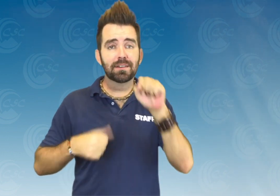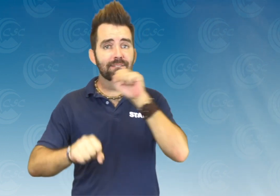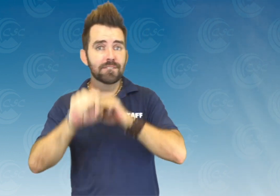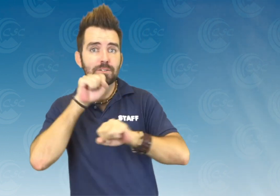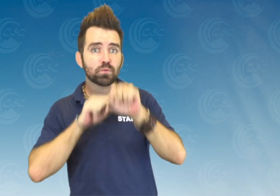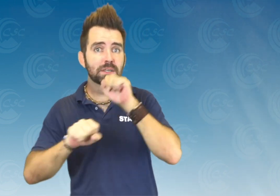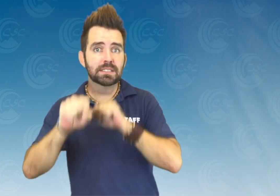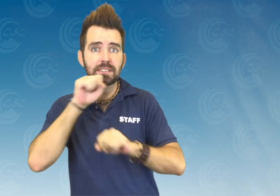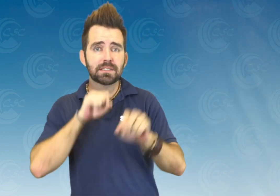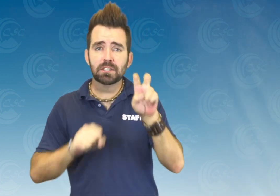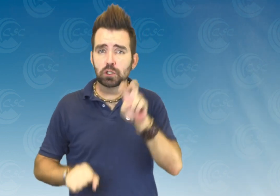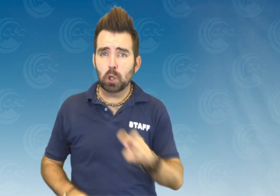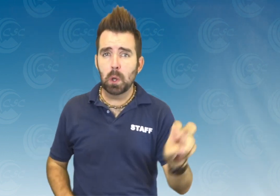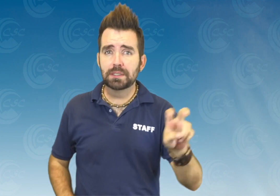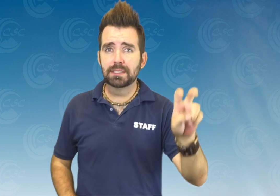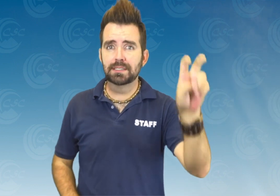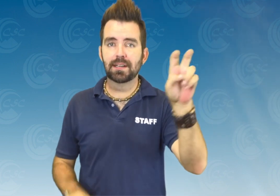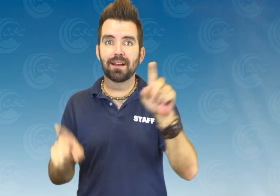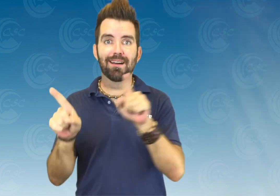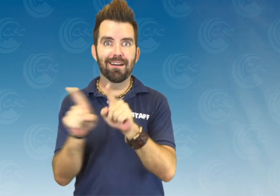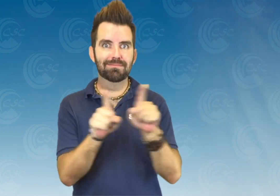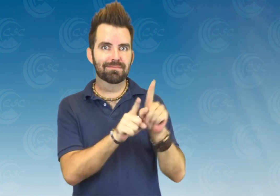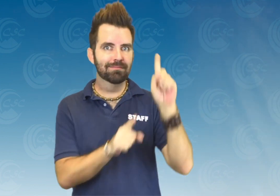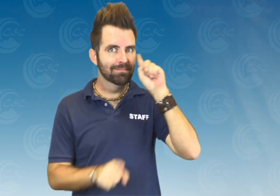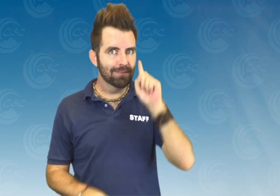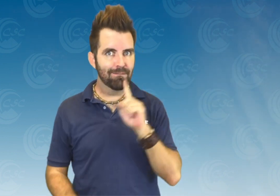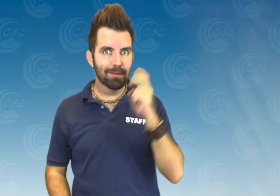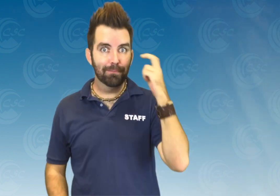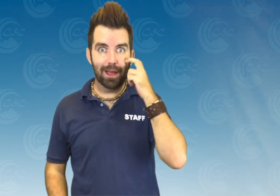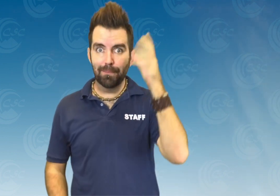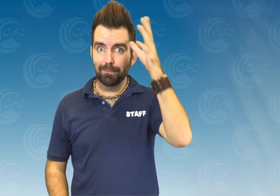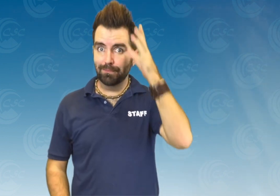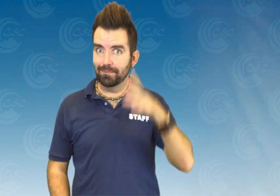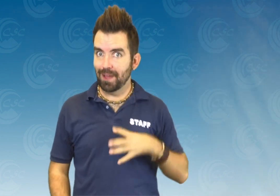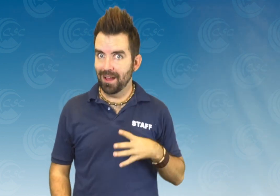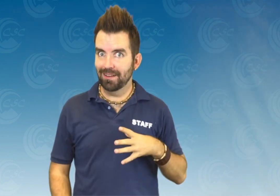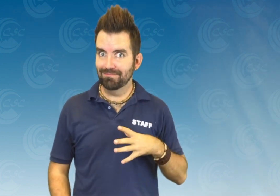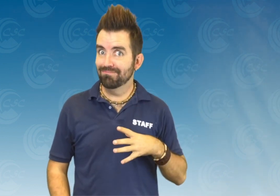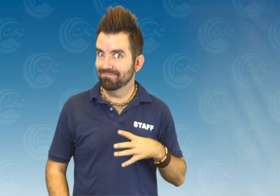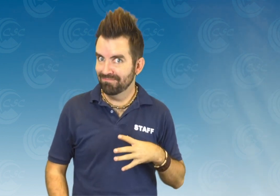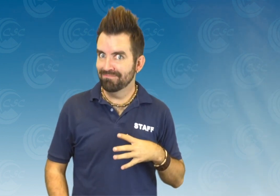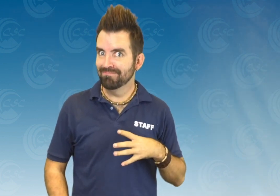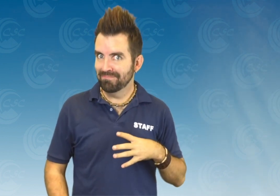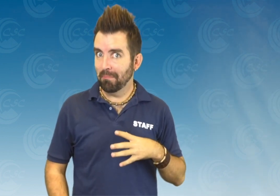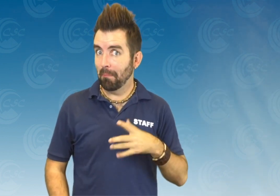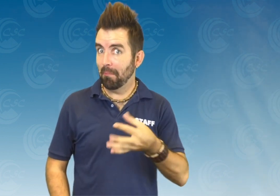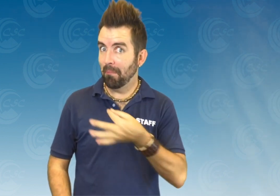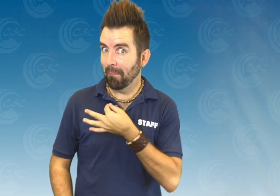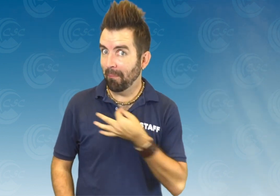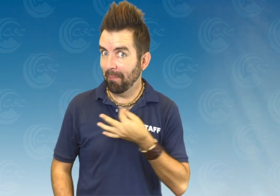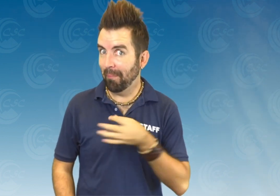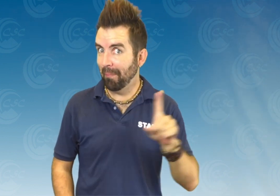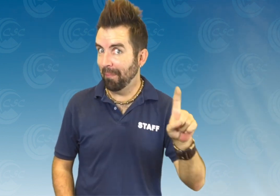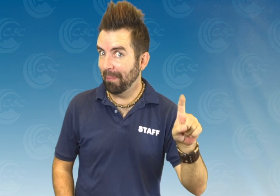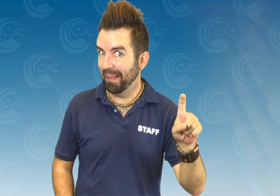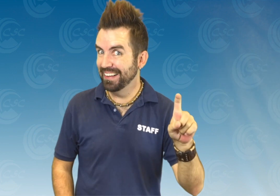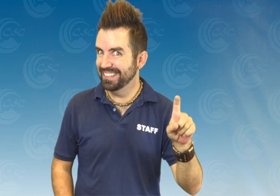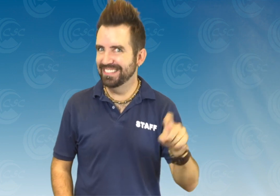frustrations, and journey as a Deafblind man. Are you curious now?